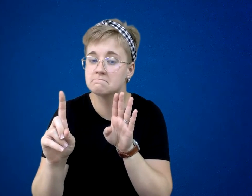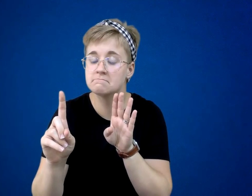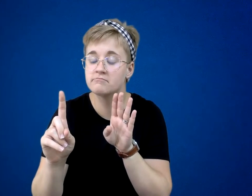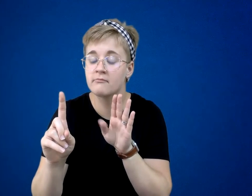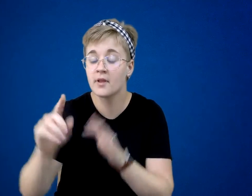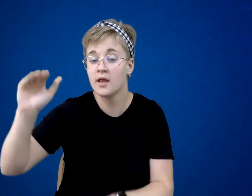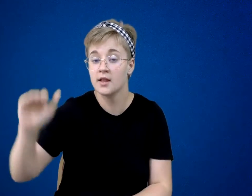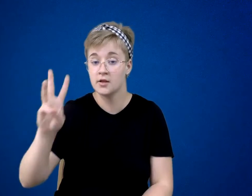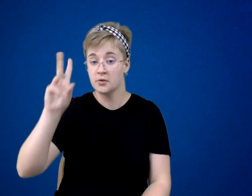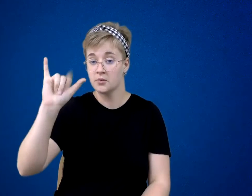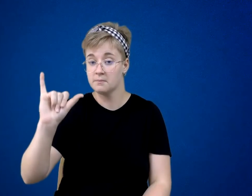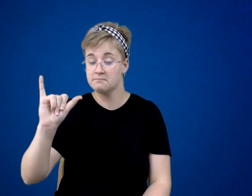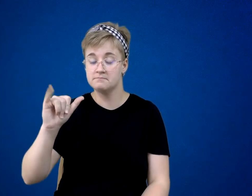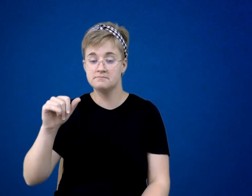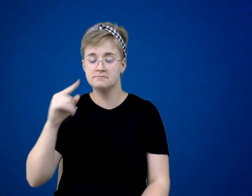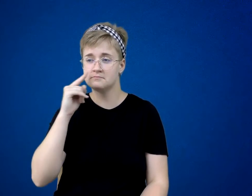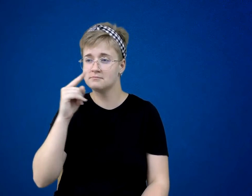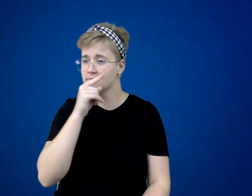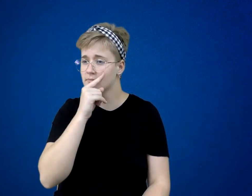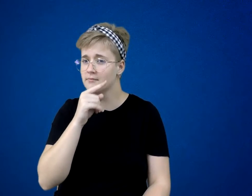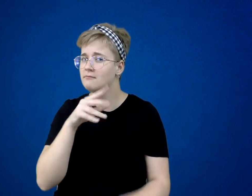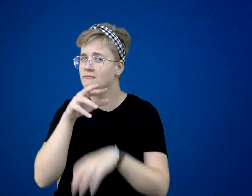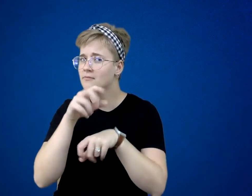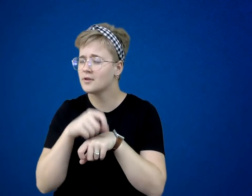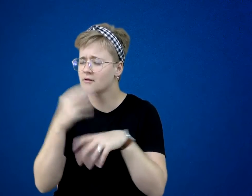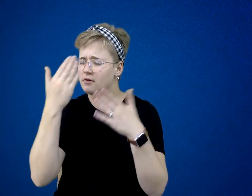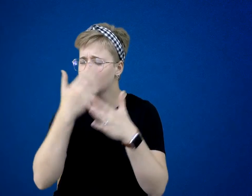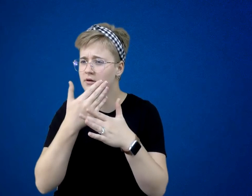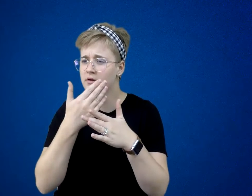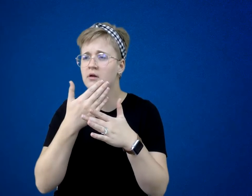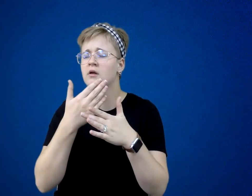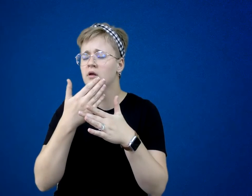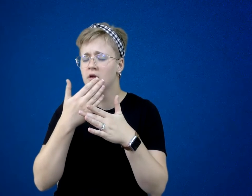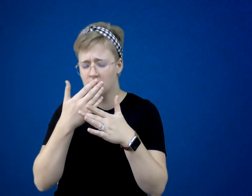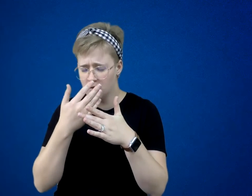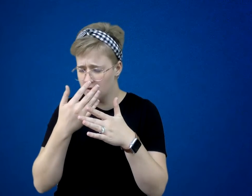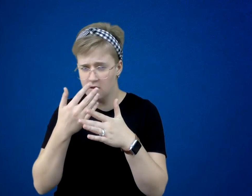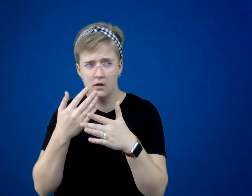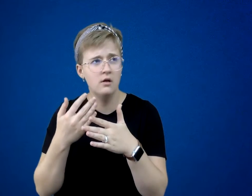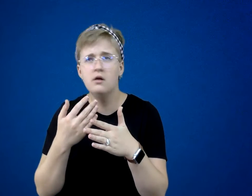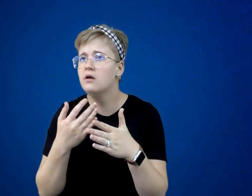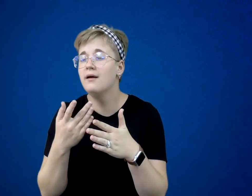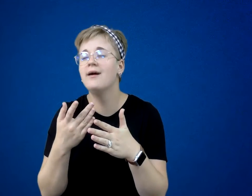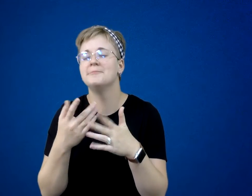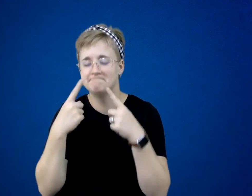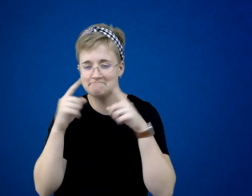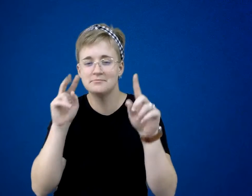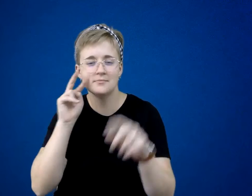Little Willy’s eyes took a while to get used to the dark, and then he saw them. The five Samoyeds.